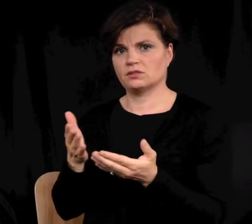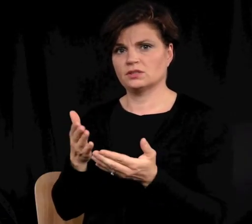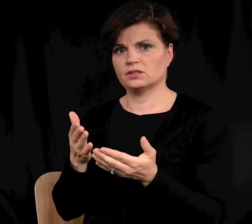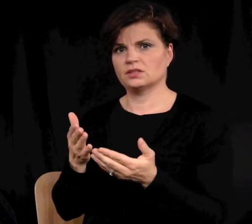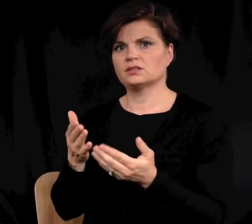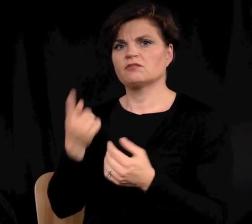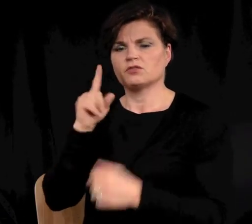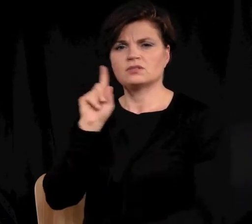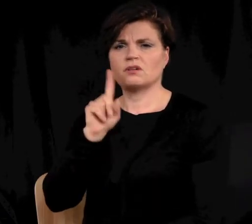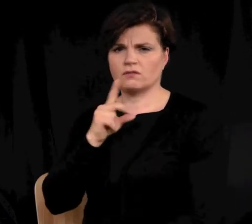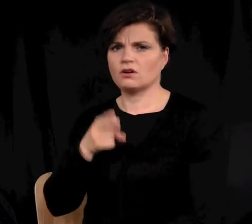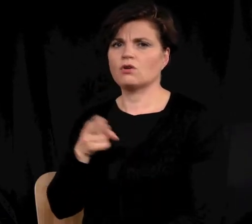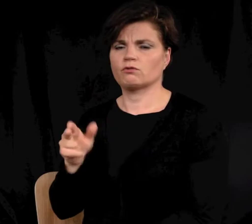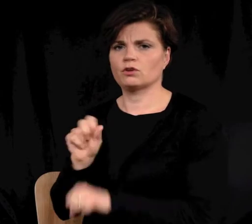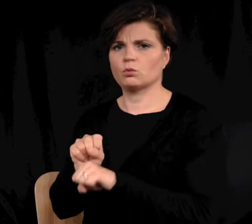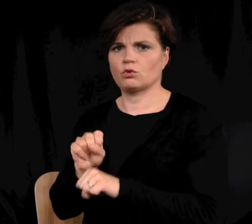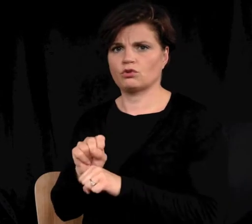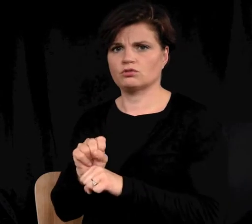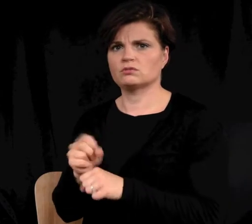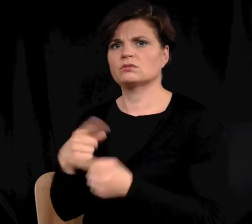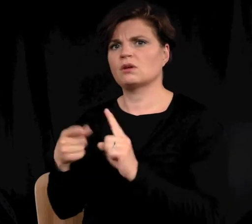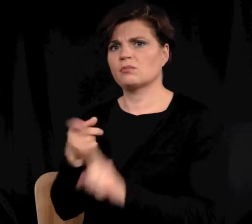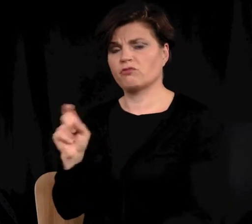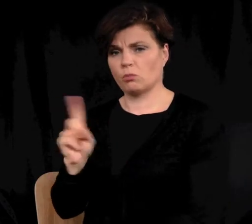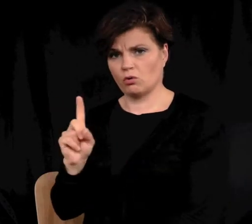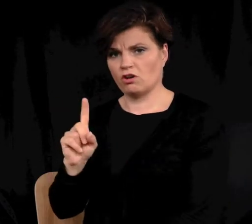services for D/HH workers came from